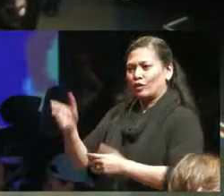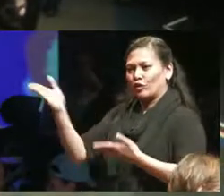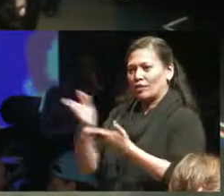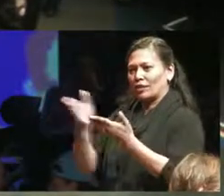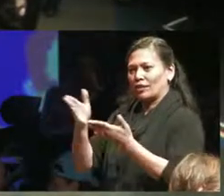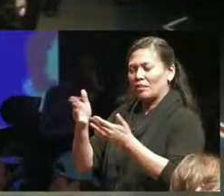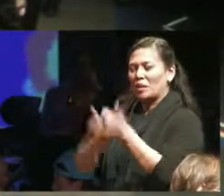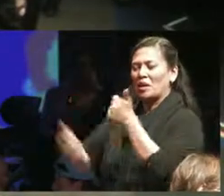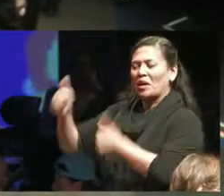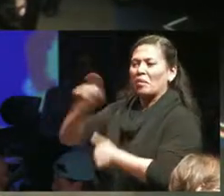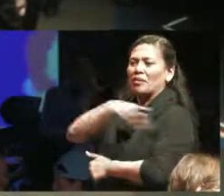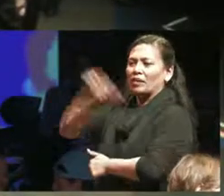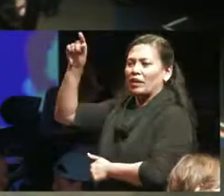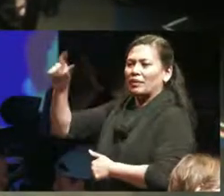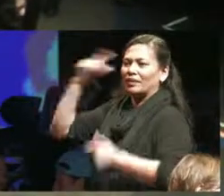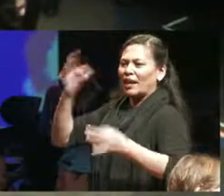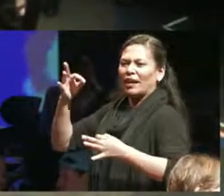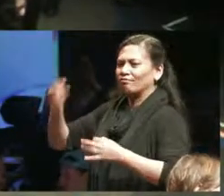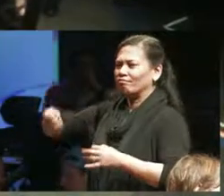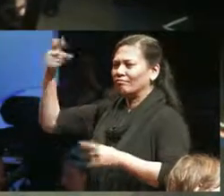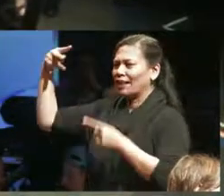government took that away from them that was one thing that they did another